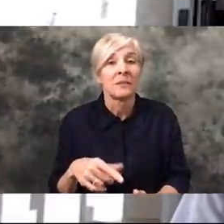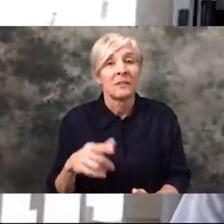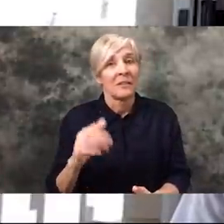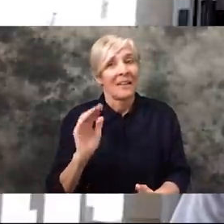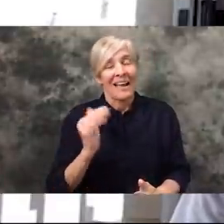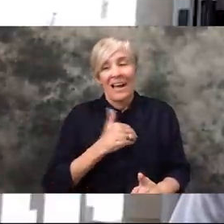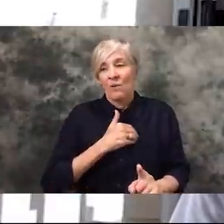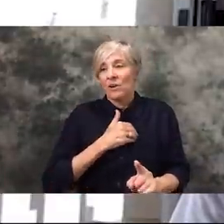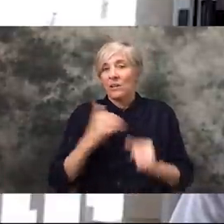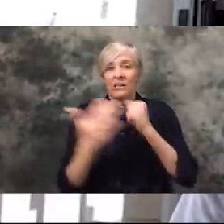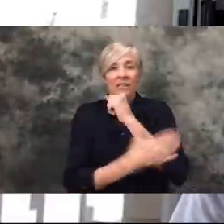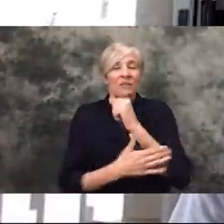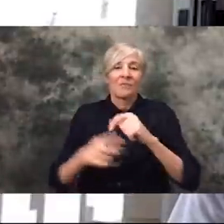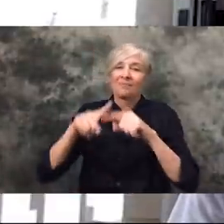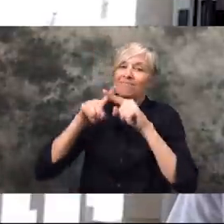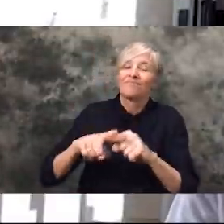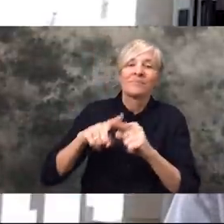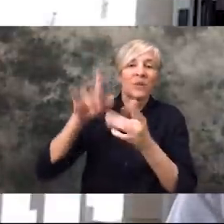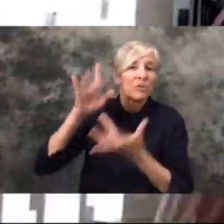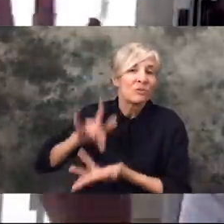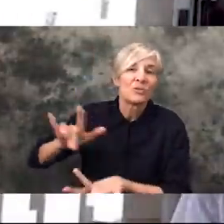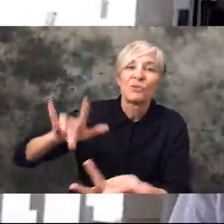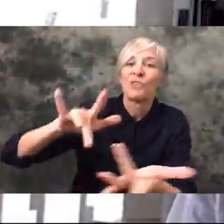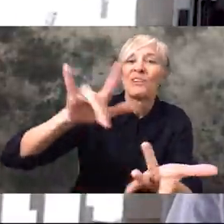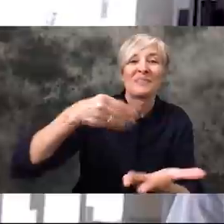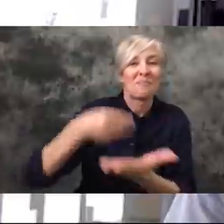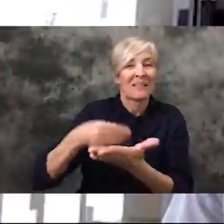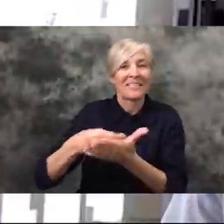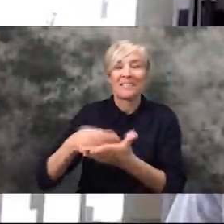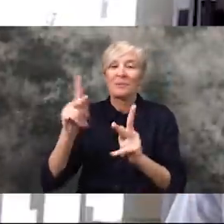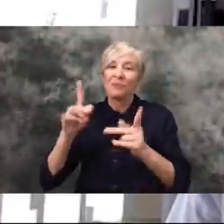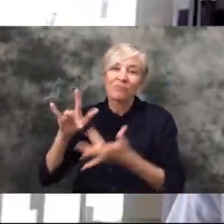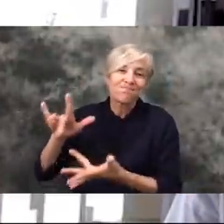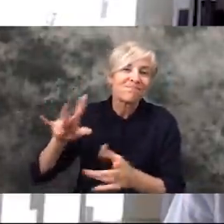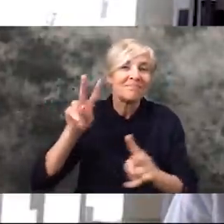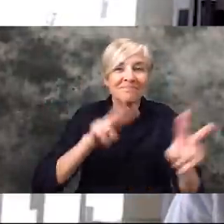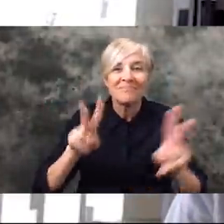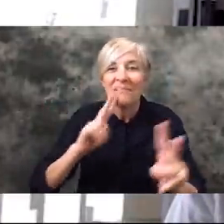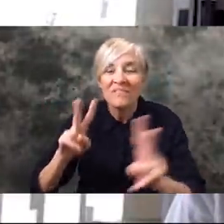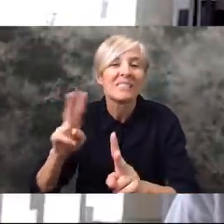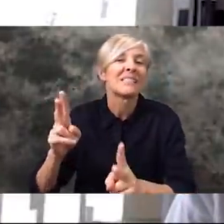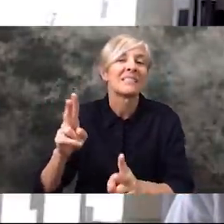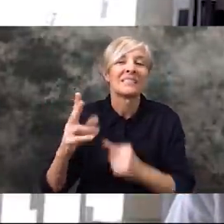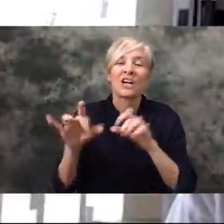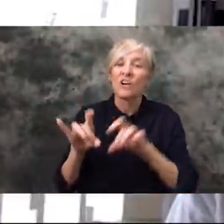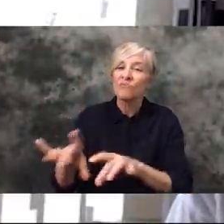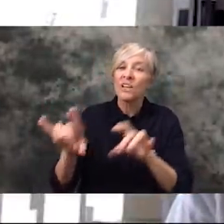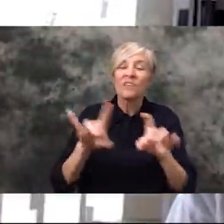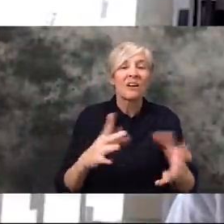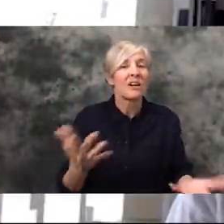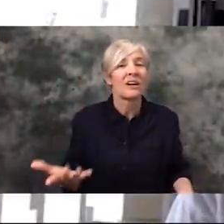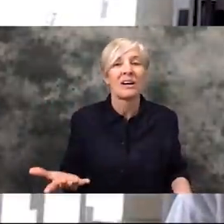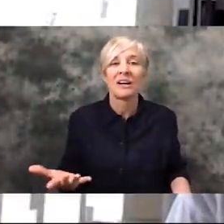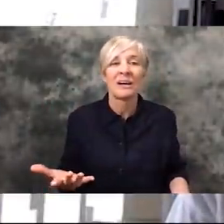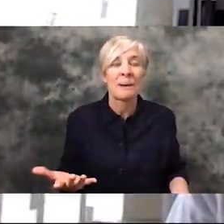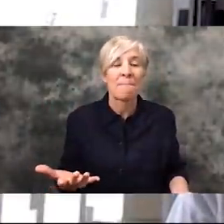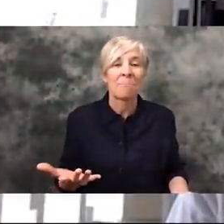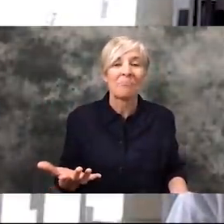massive tourism trade (as does America and Europe) But I think just the uncertainty